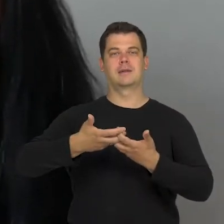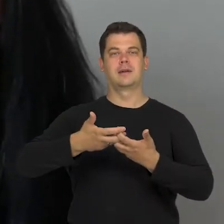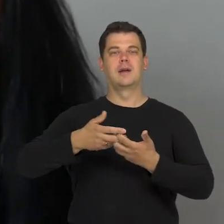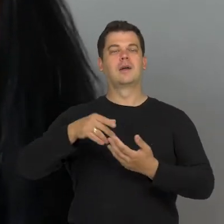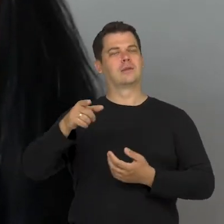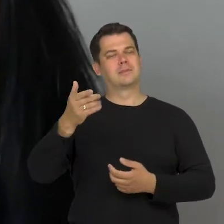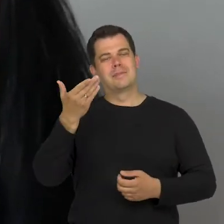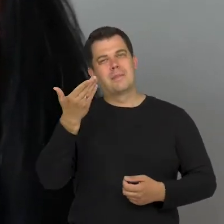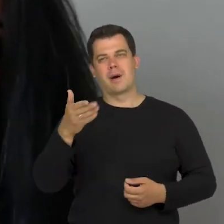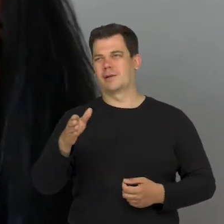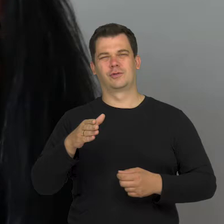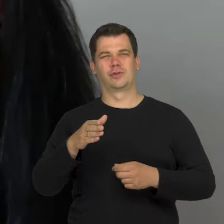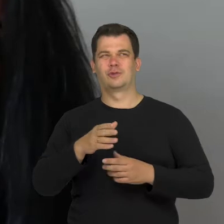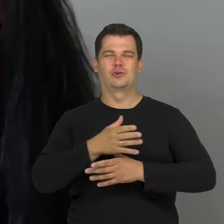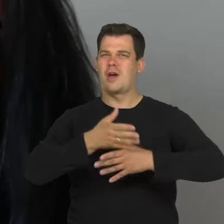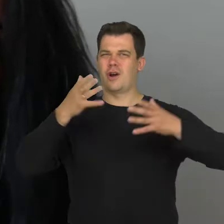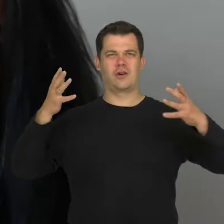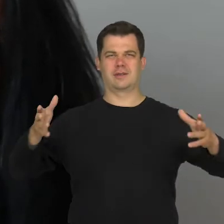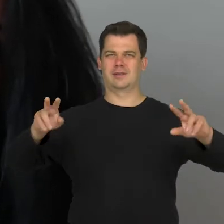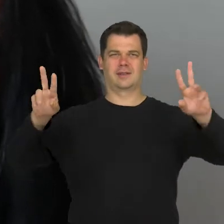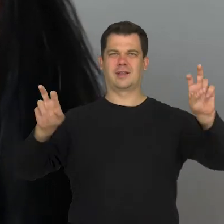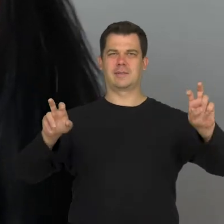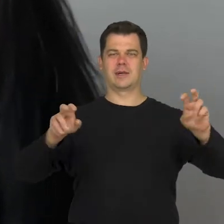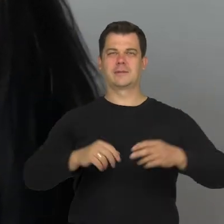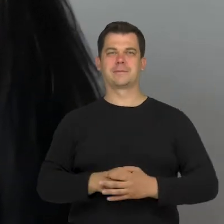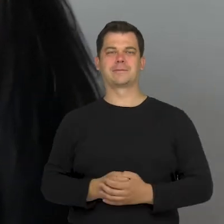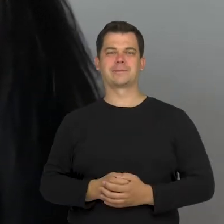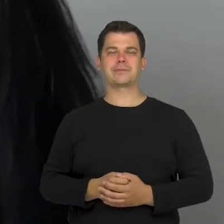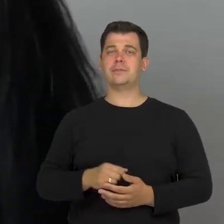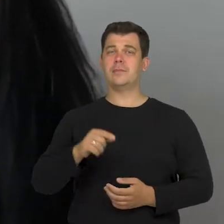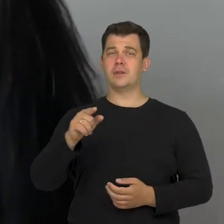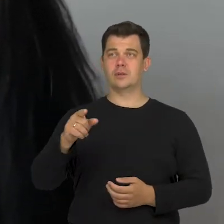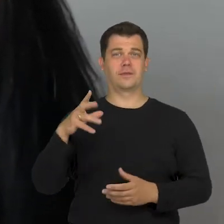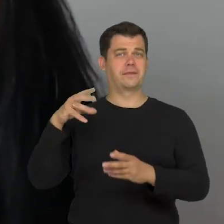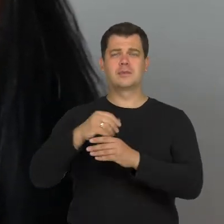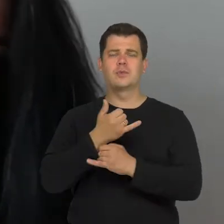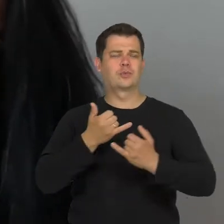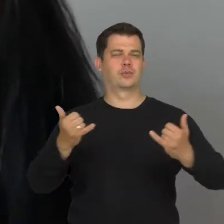So it's a broad issue which branches into different areas.